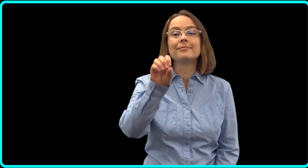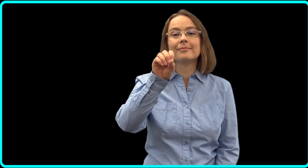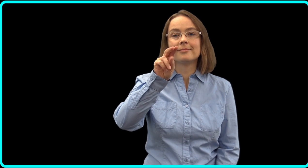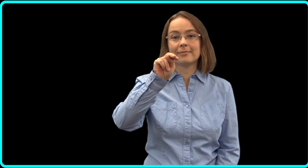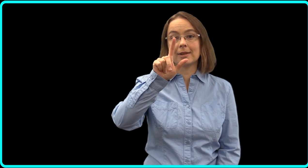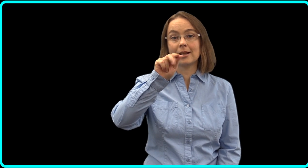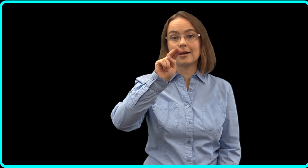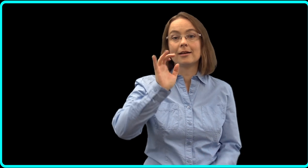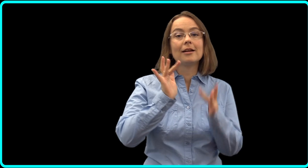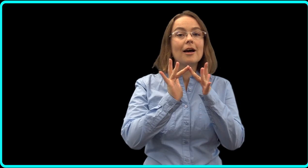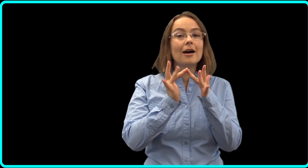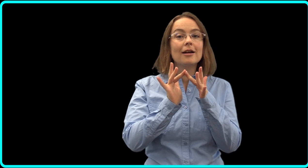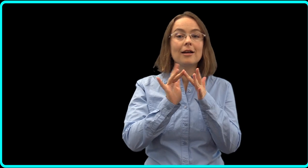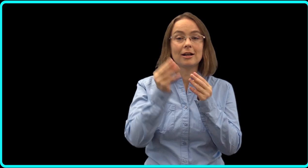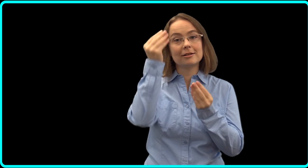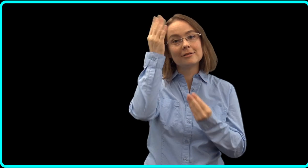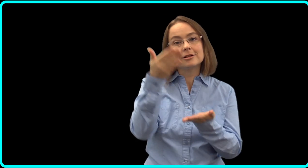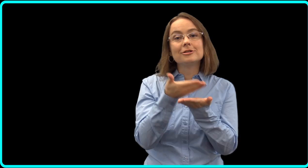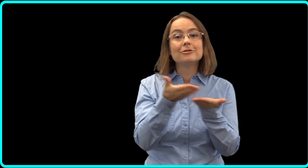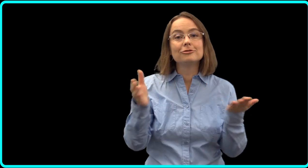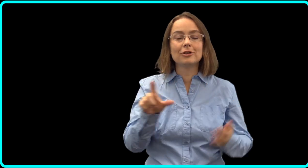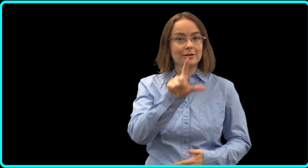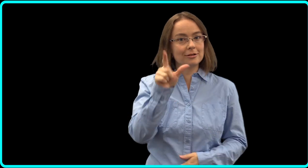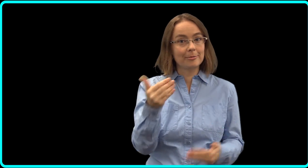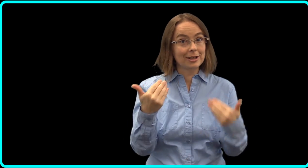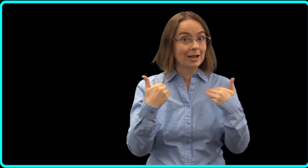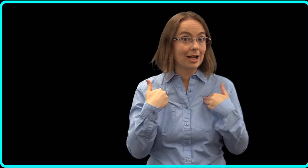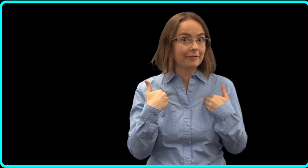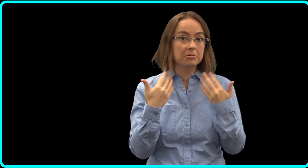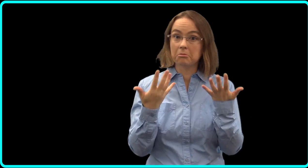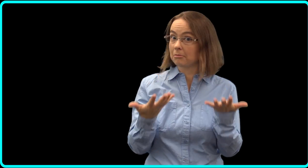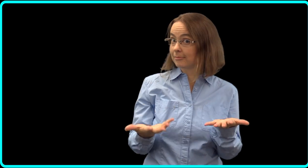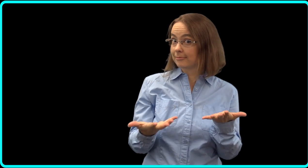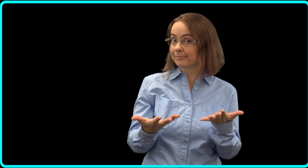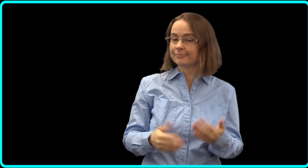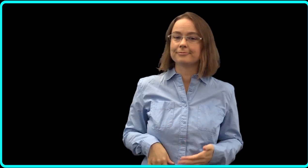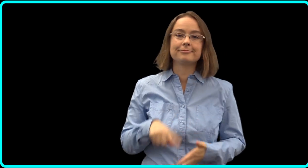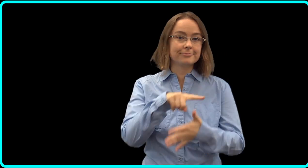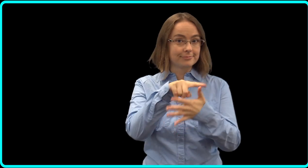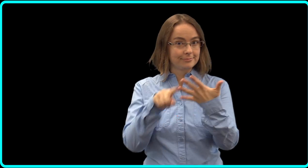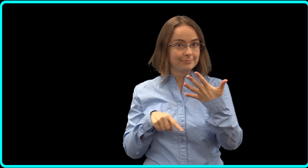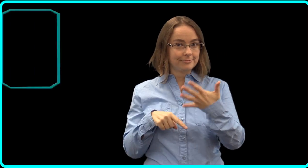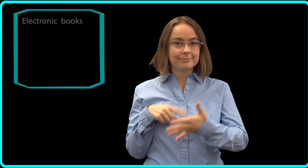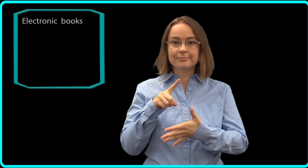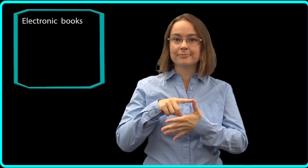Wondering what kind of online resources the Library has to offer you? The Library has a wide variety of online resources ready for you to use!